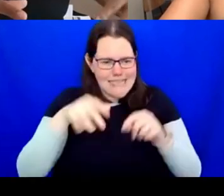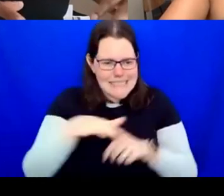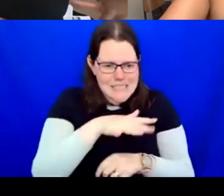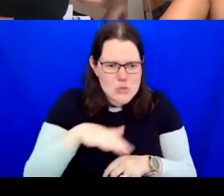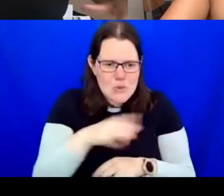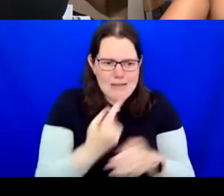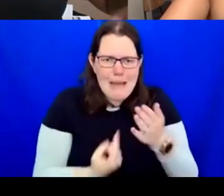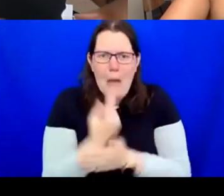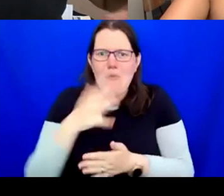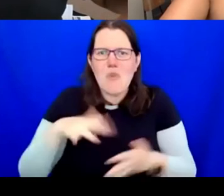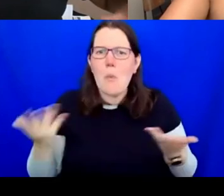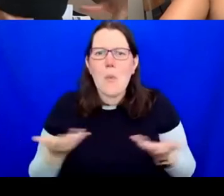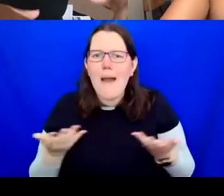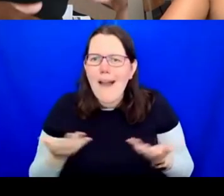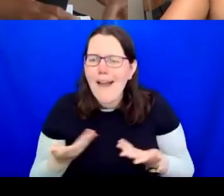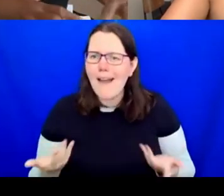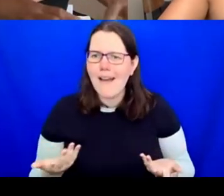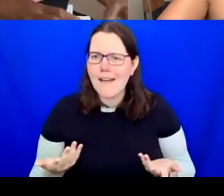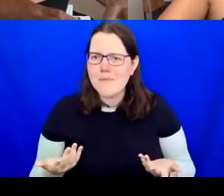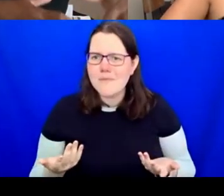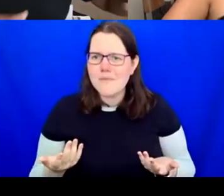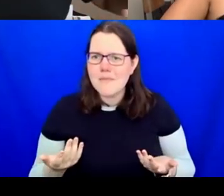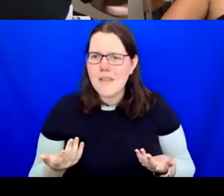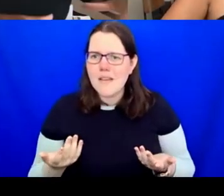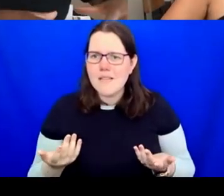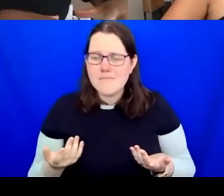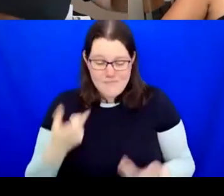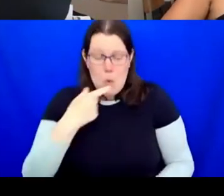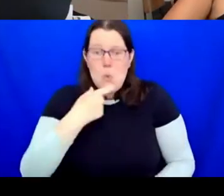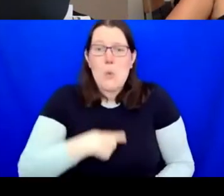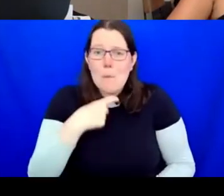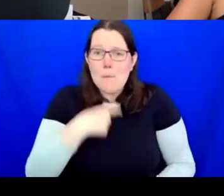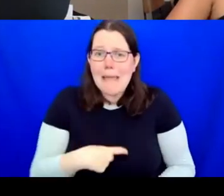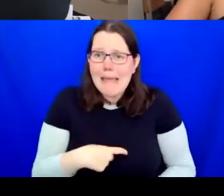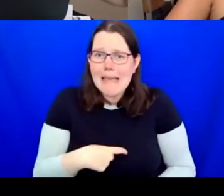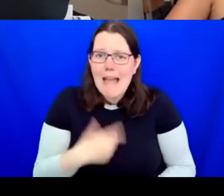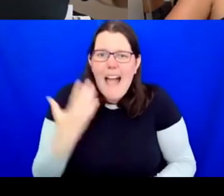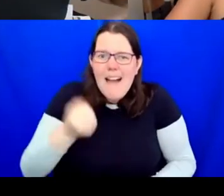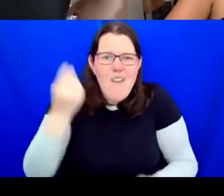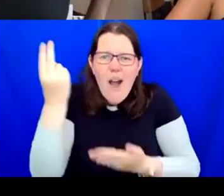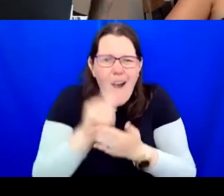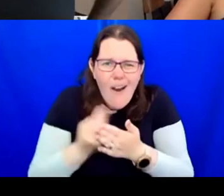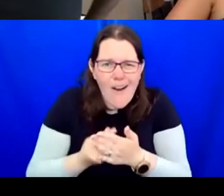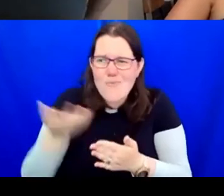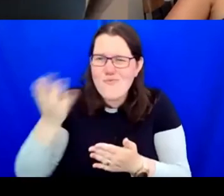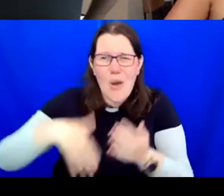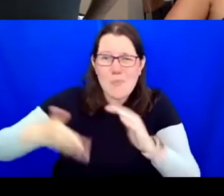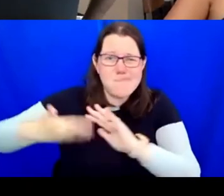Art has been with us as human beings since, you know, we emerged from wherever we emerged from.